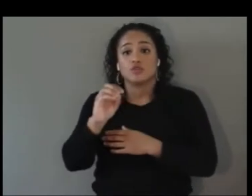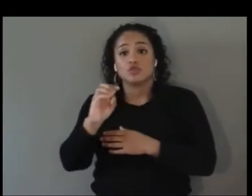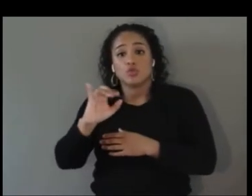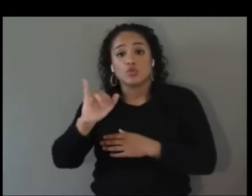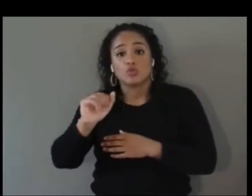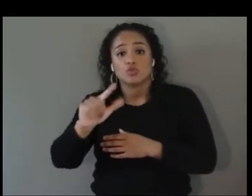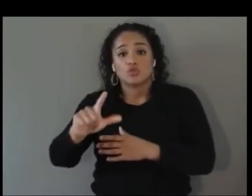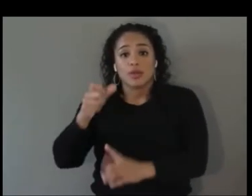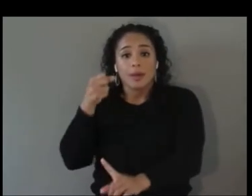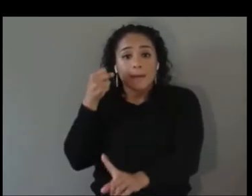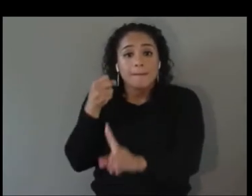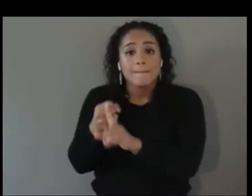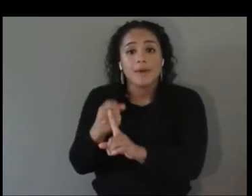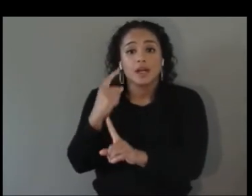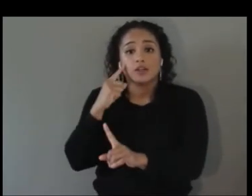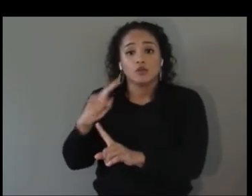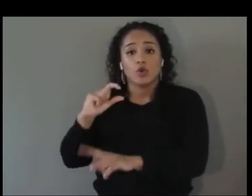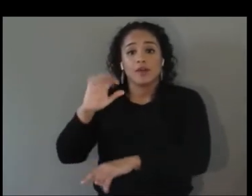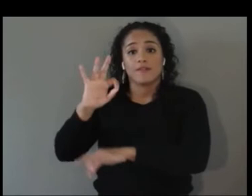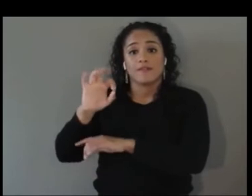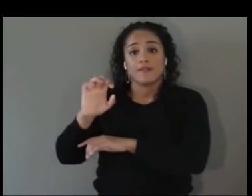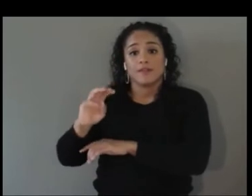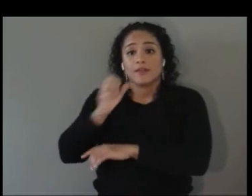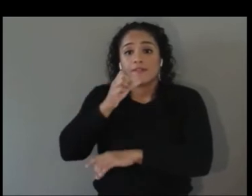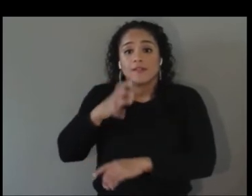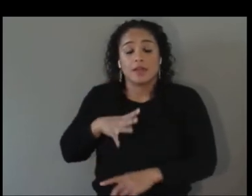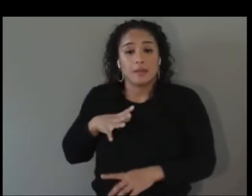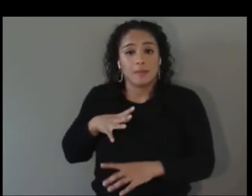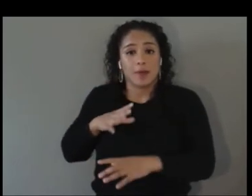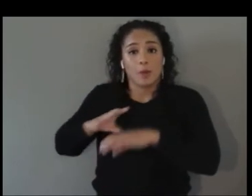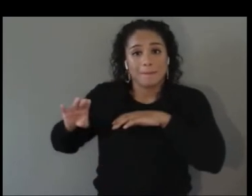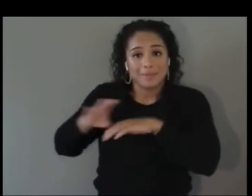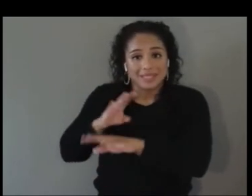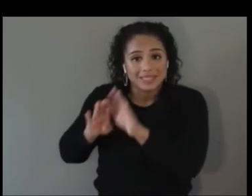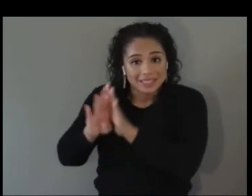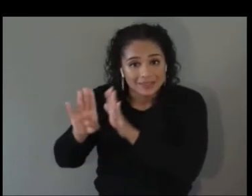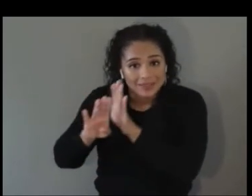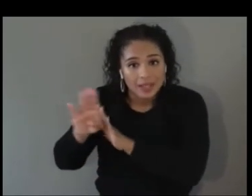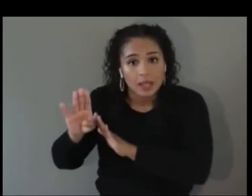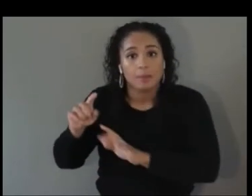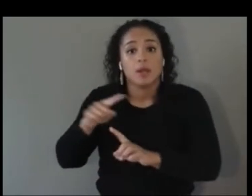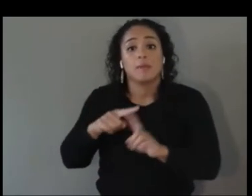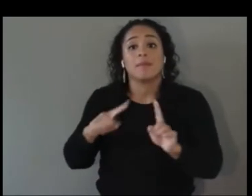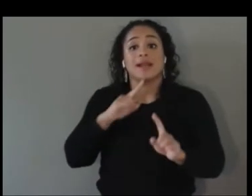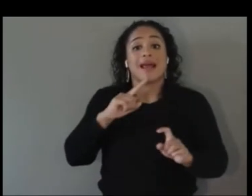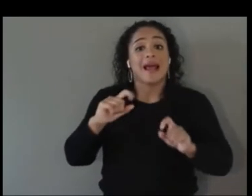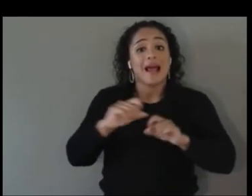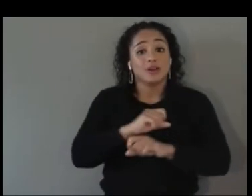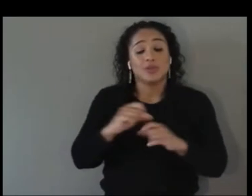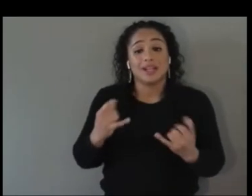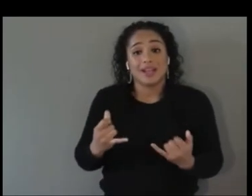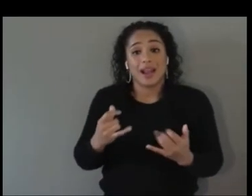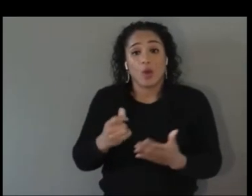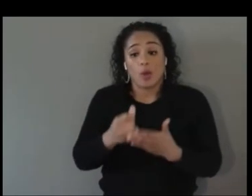getting them them on an honest and a real level, and that program was built by the women leadership that we have on our team.